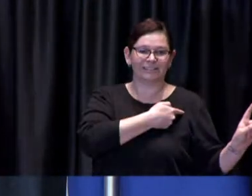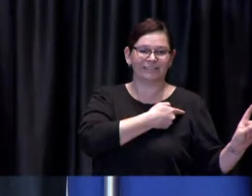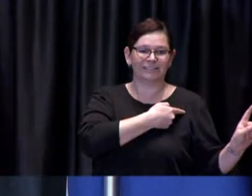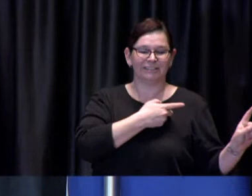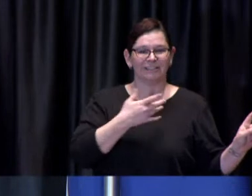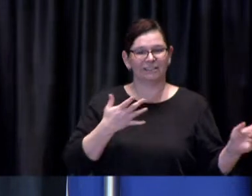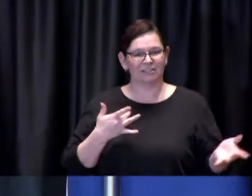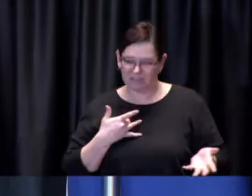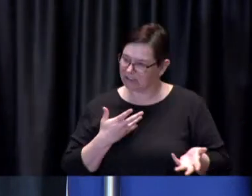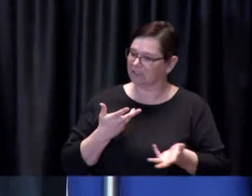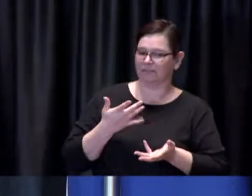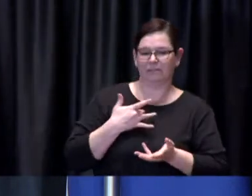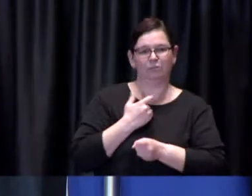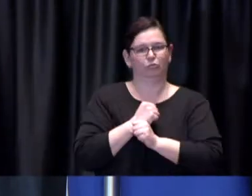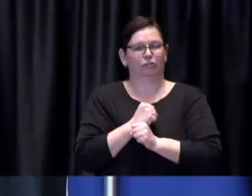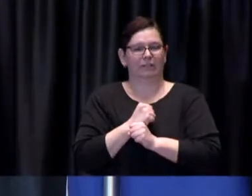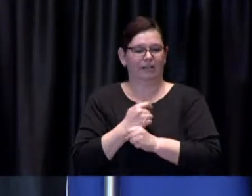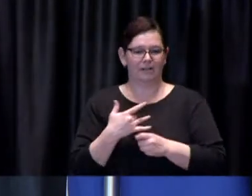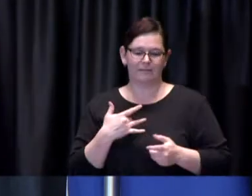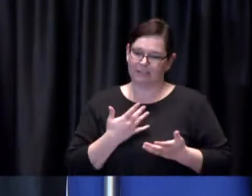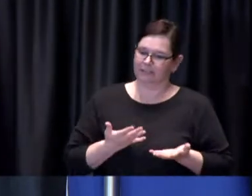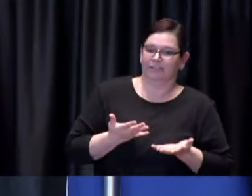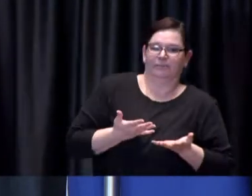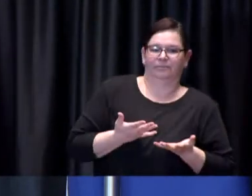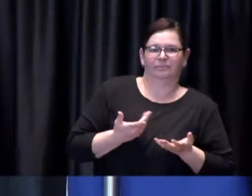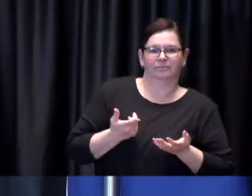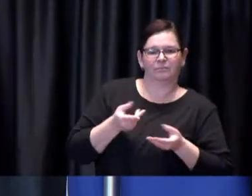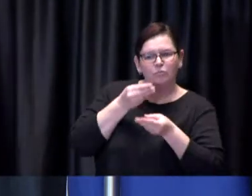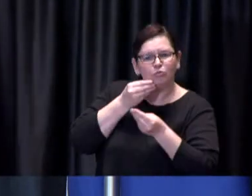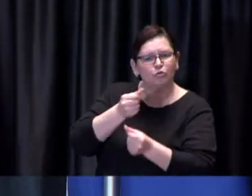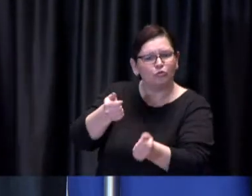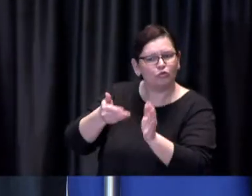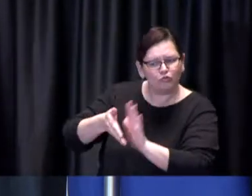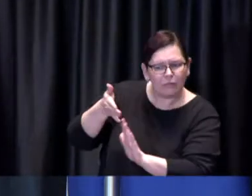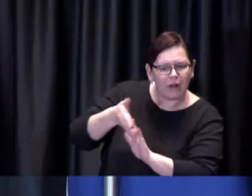that the clinics are well run and I think this is a real testament to the Chief and all